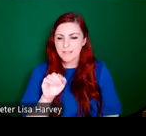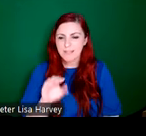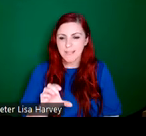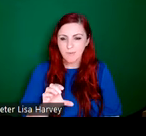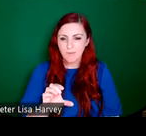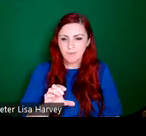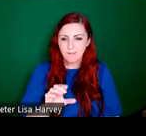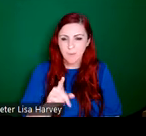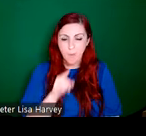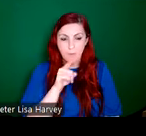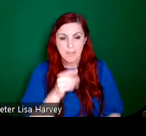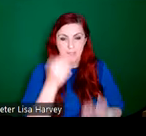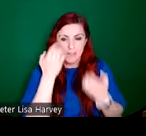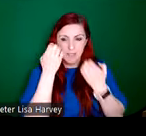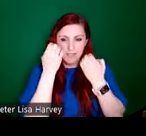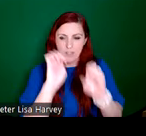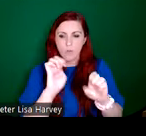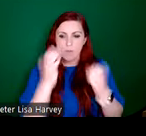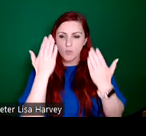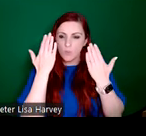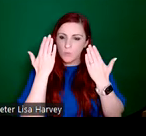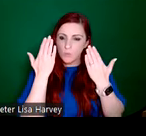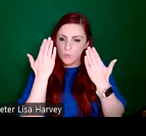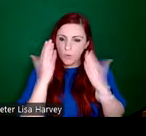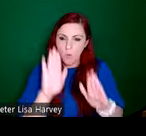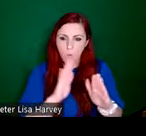this exhibition wants to really emphasize is the individuality of An Túr